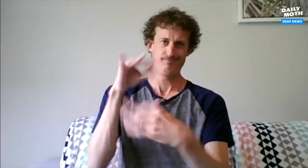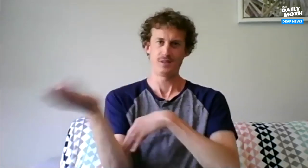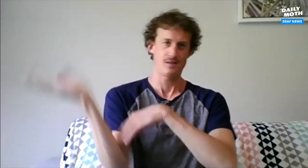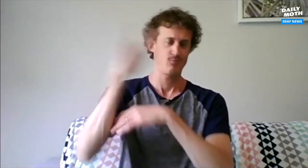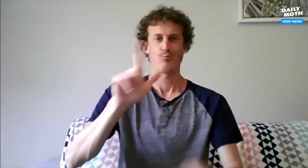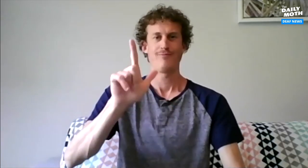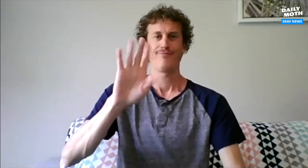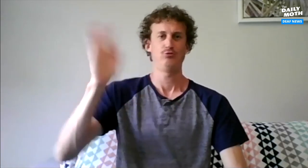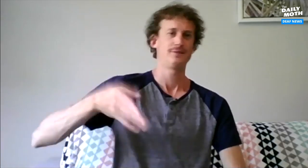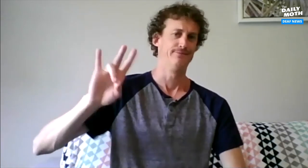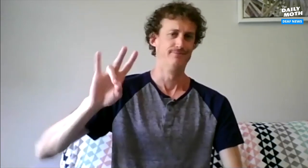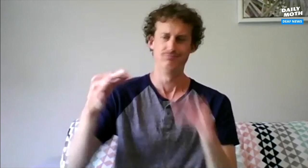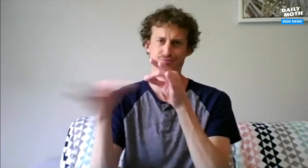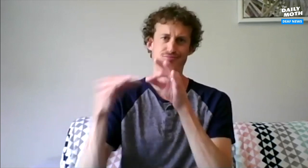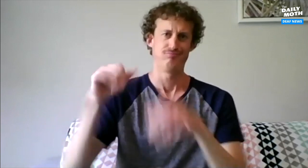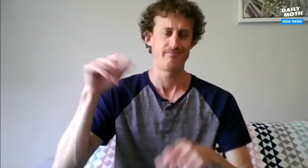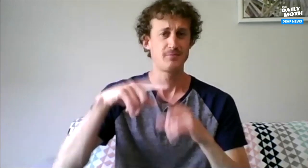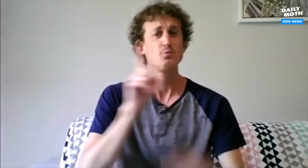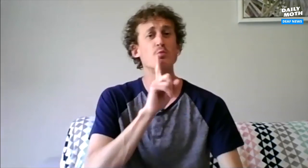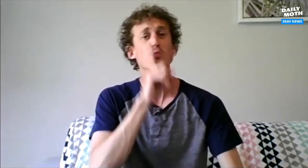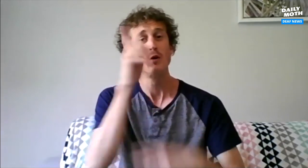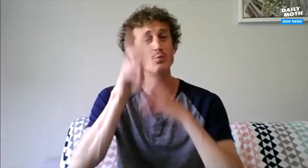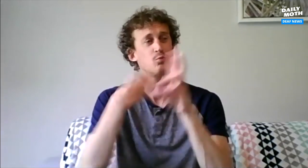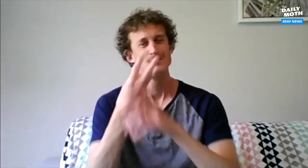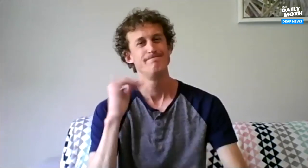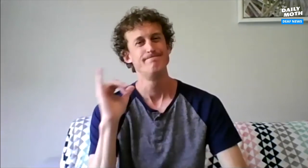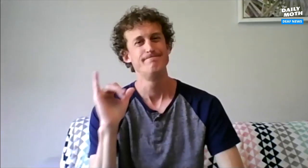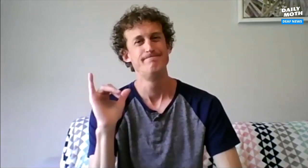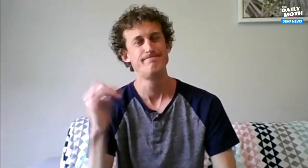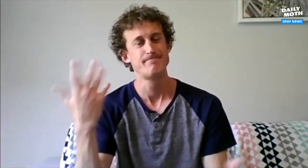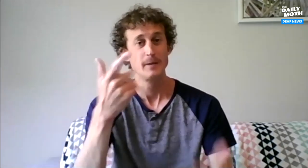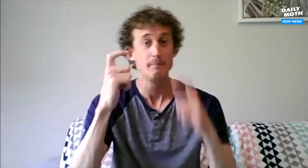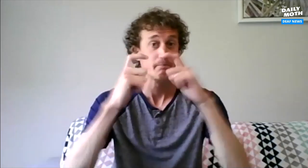100% access all day, 24/7 captioning, but in the real world, it's not that simple.